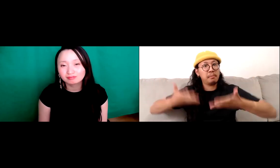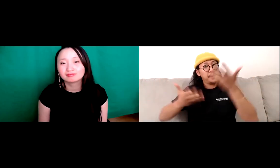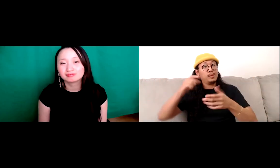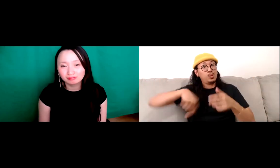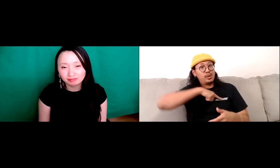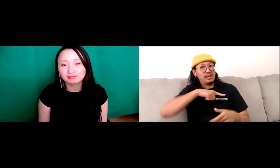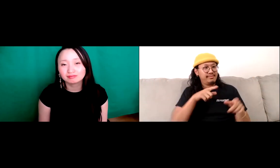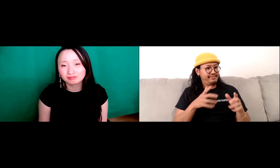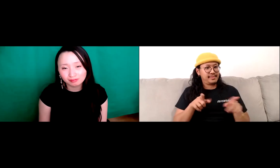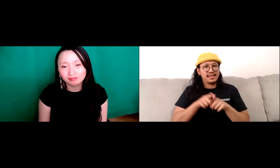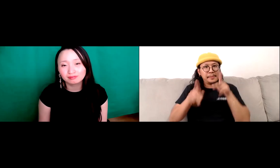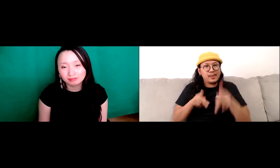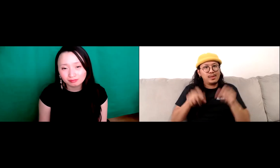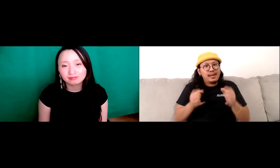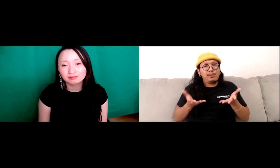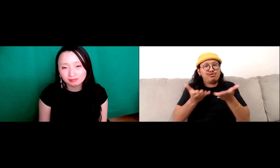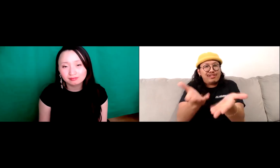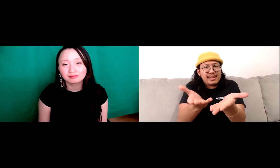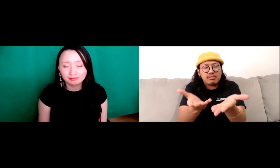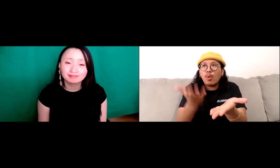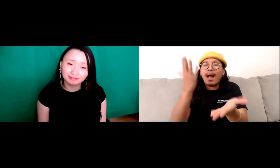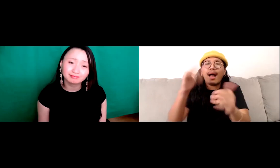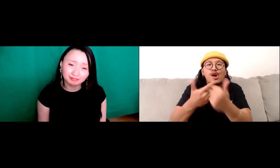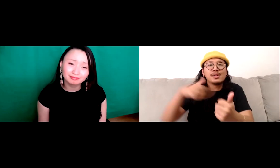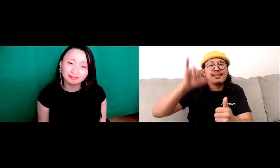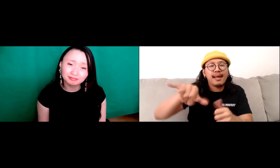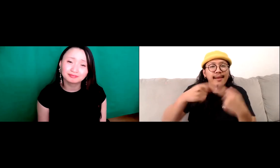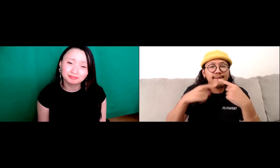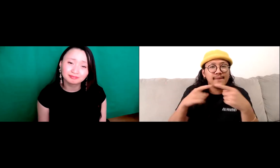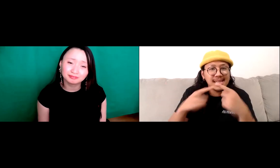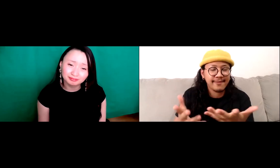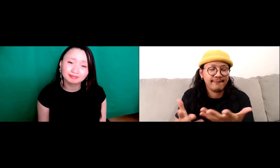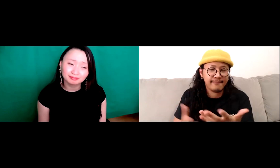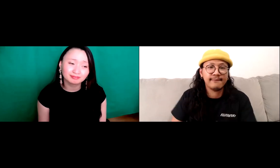that we partner together we welcome. And then also, at the same time, you know,